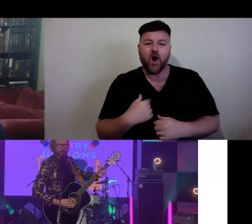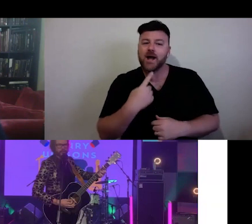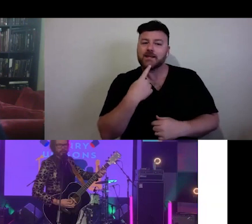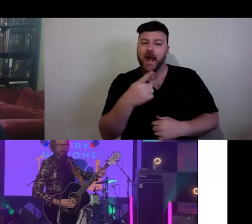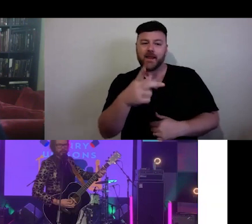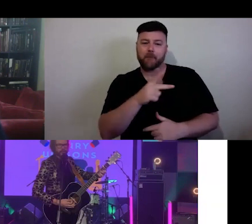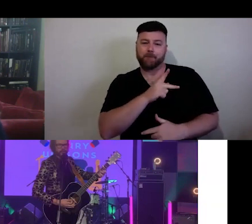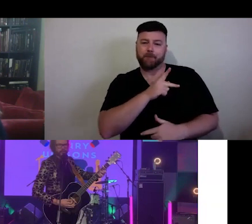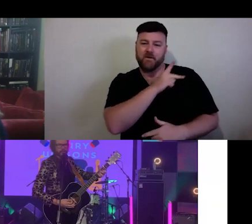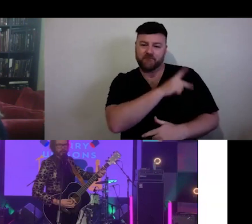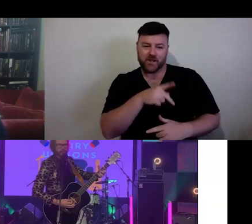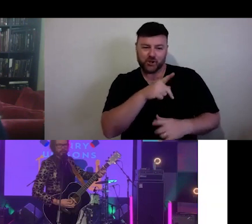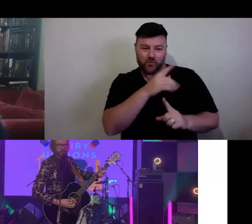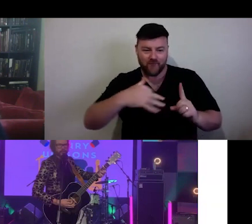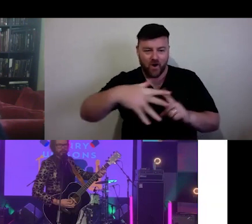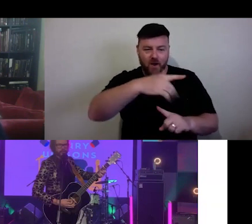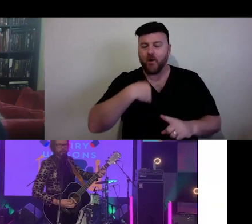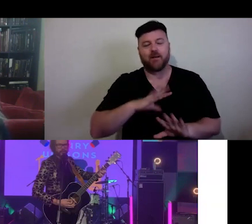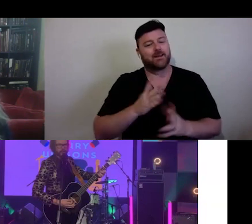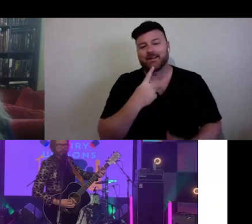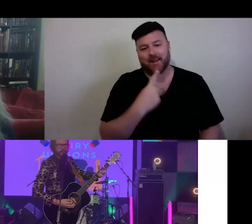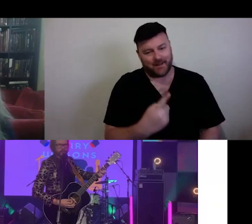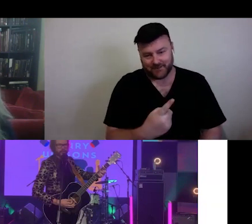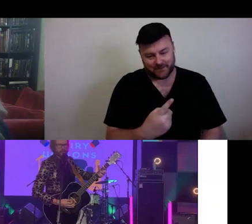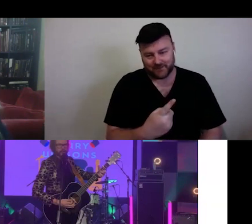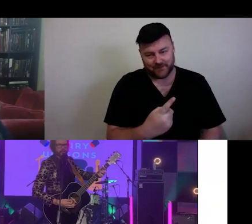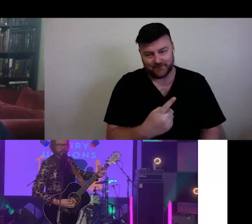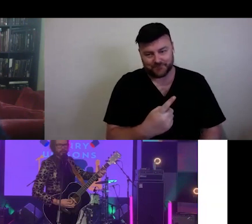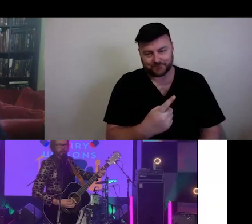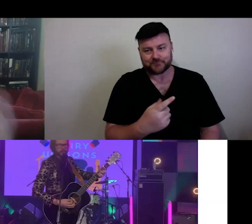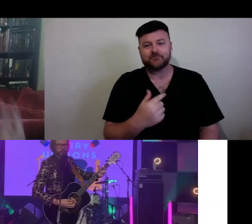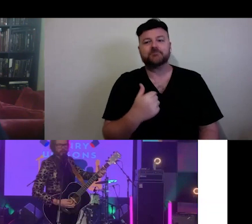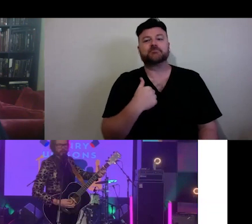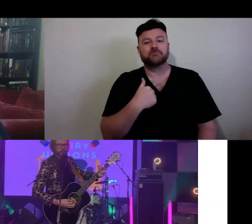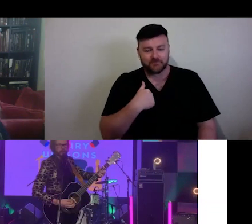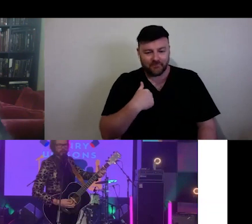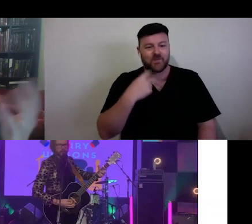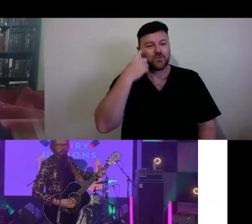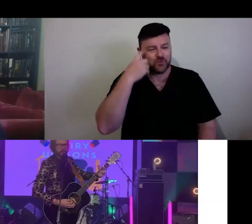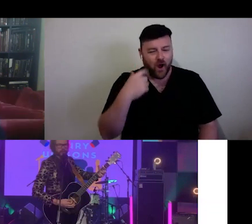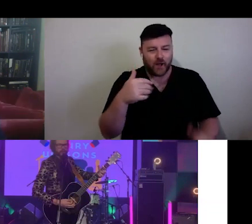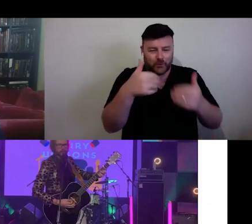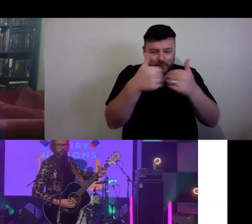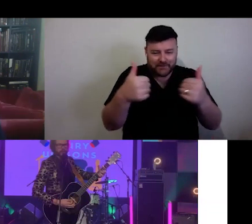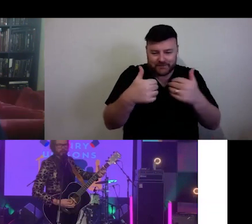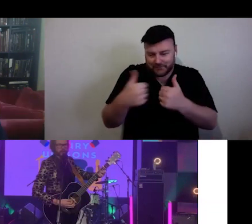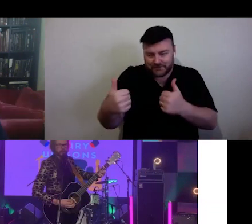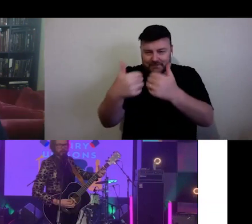And there is a reason for that. Because I'm trying to unbundle professionalism with impersonal.